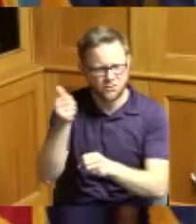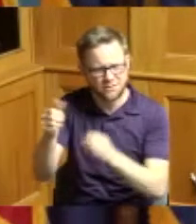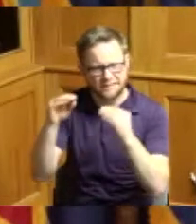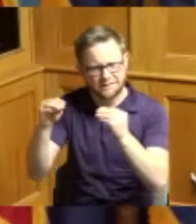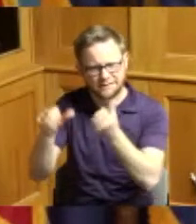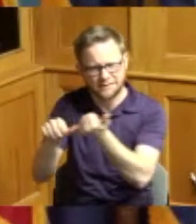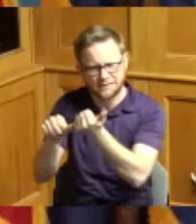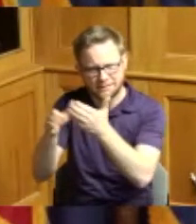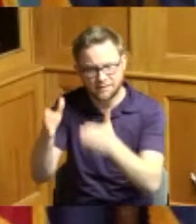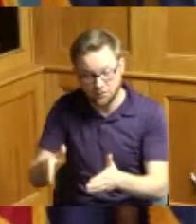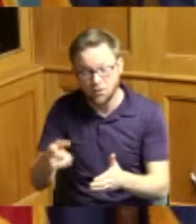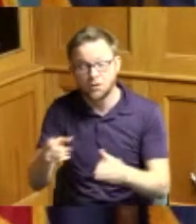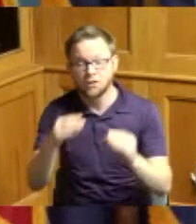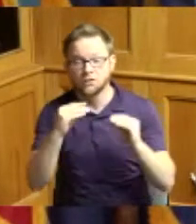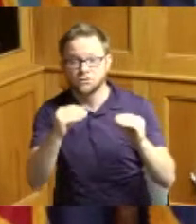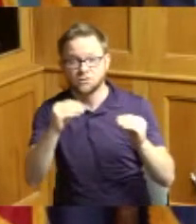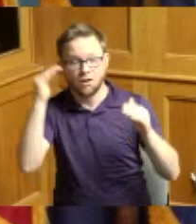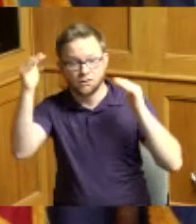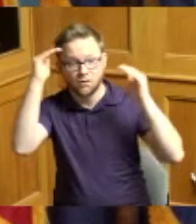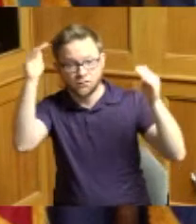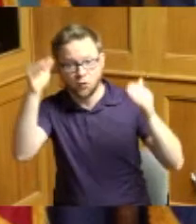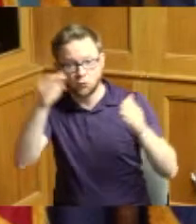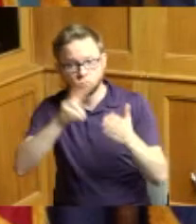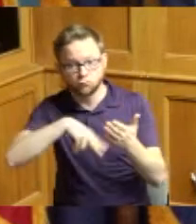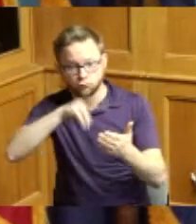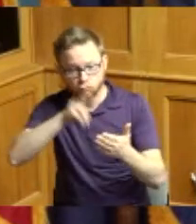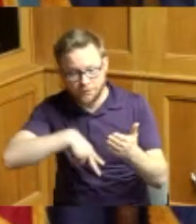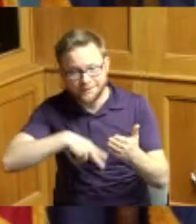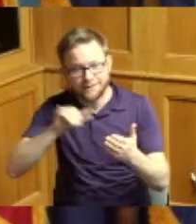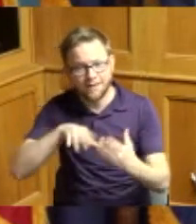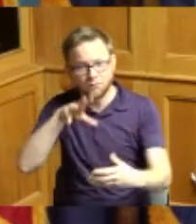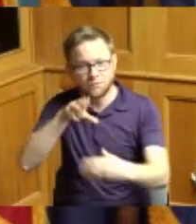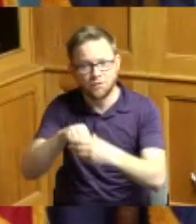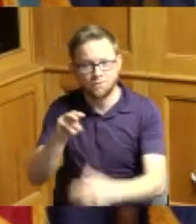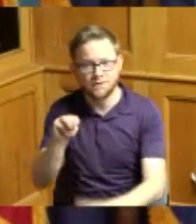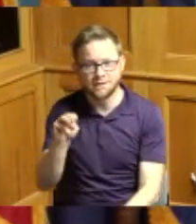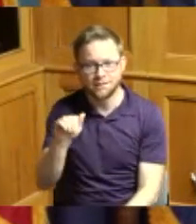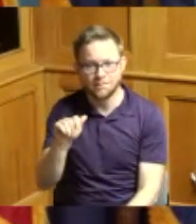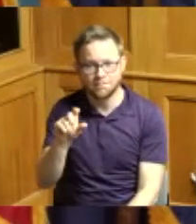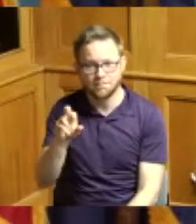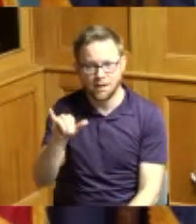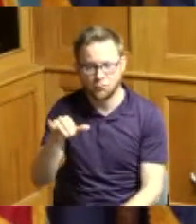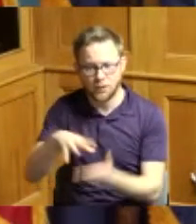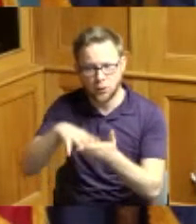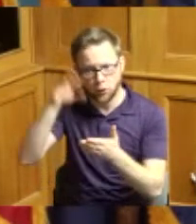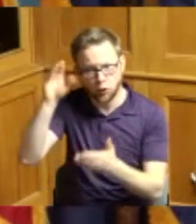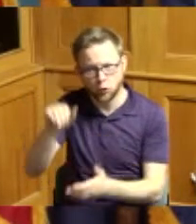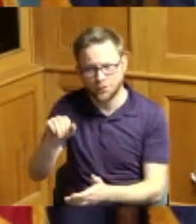adult literacy as part of the Mallory learning seeds program spearheaded by her late husband